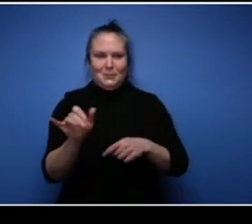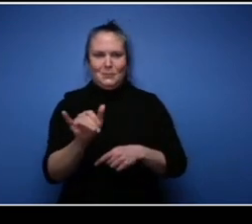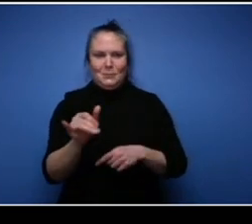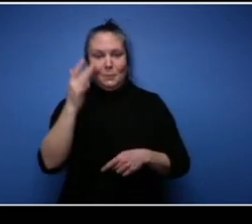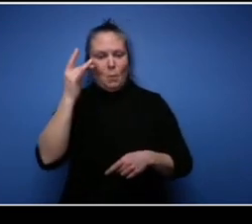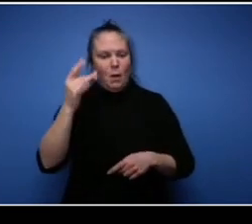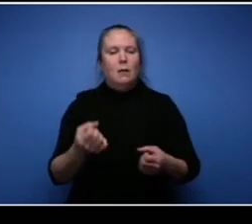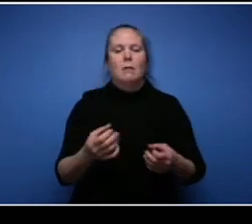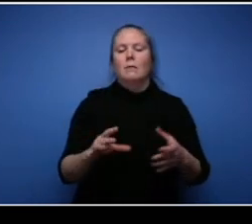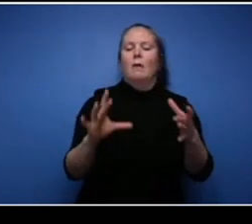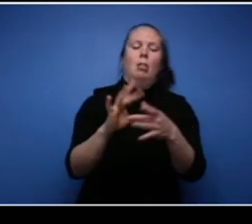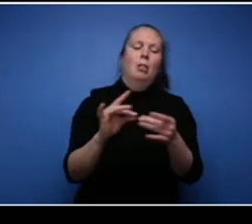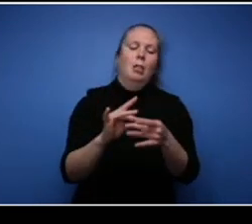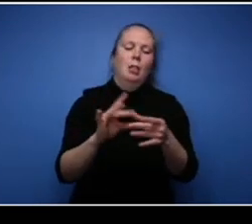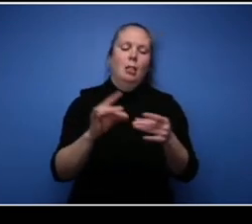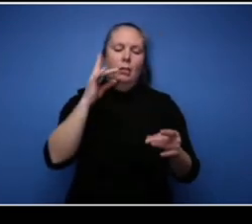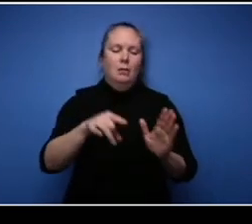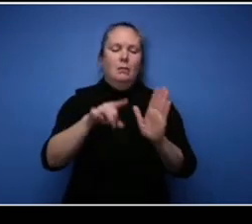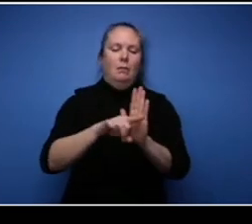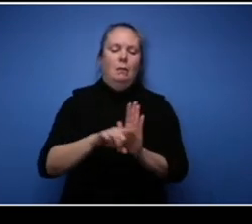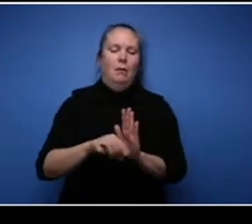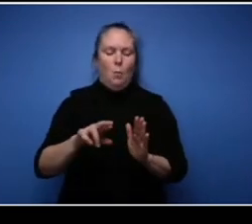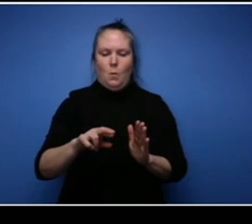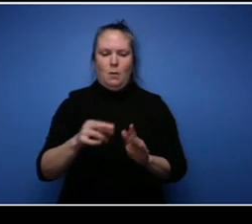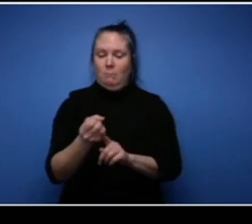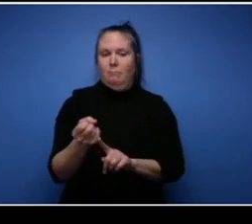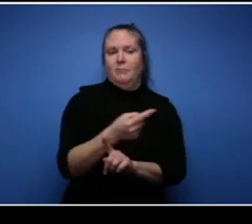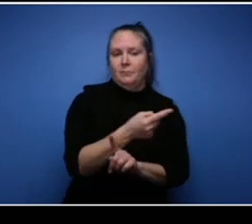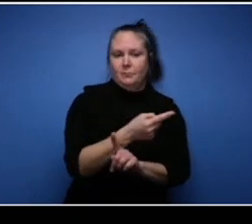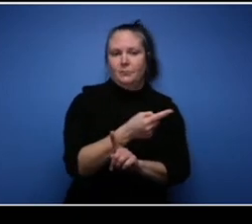to the business side of things um you know. I have separate accounts from your personal